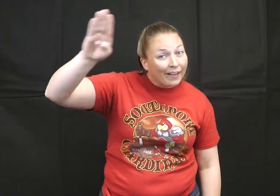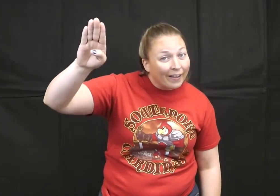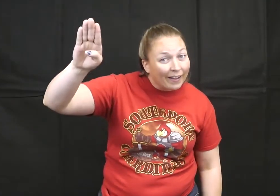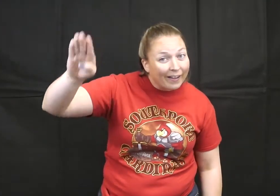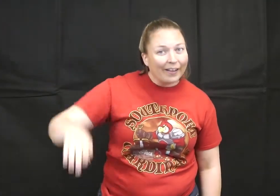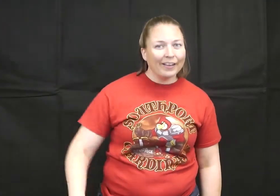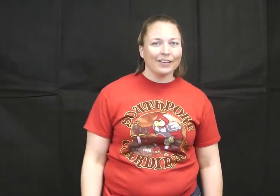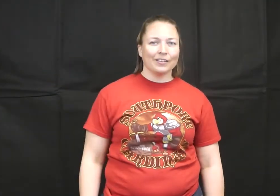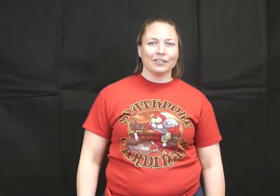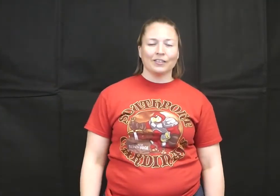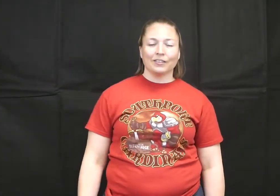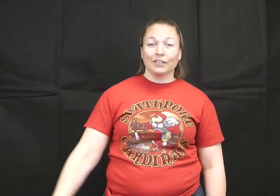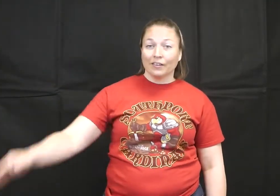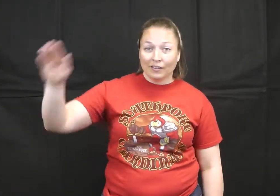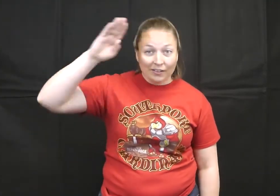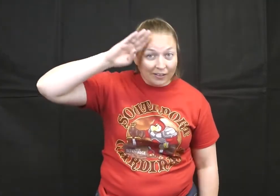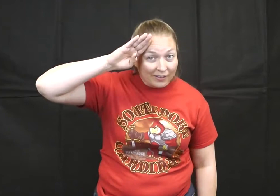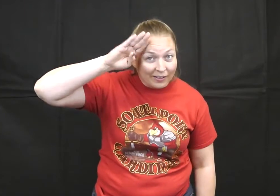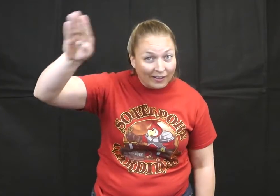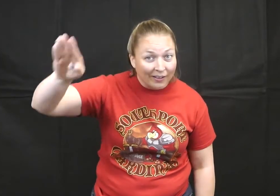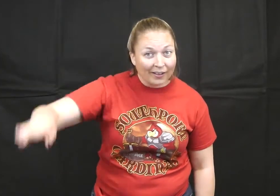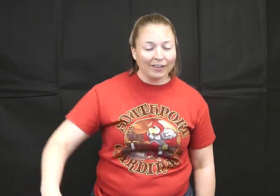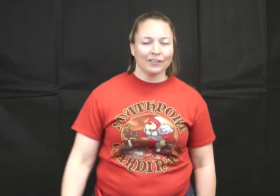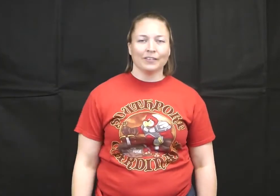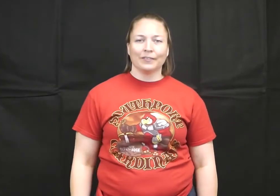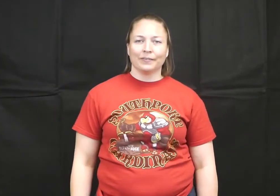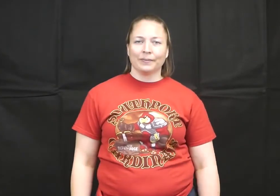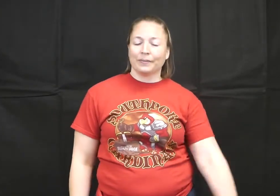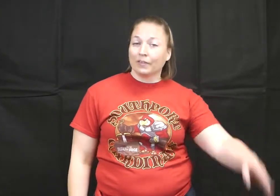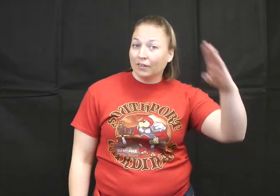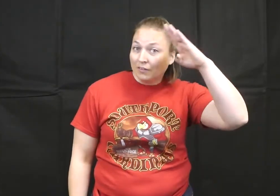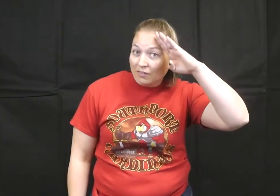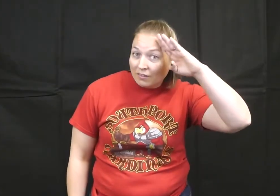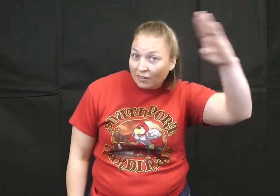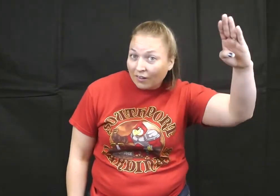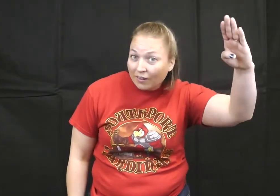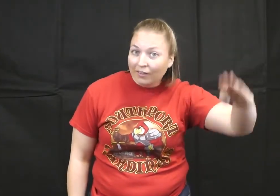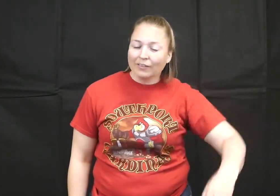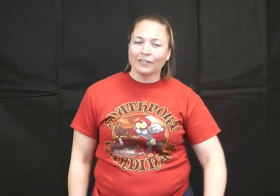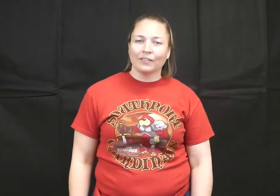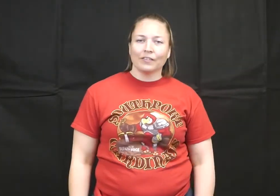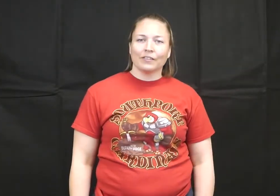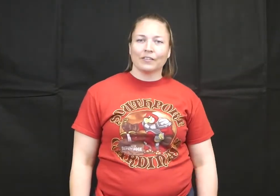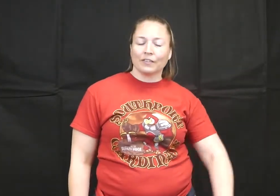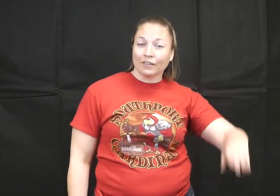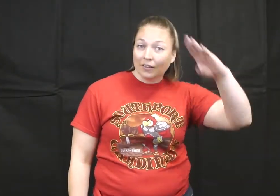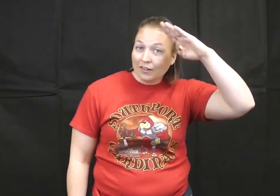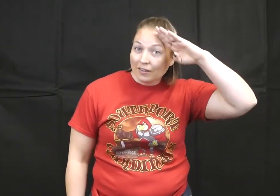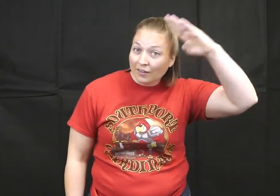Hi or Hello!